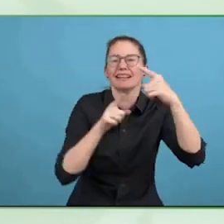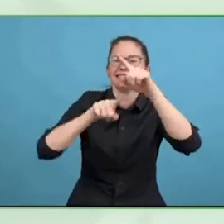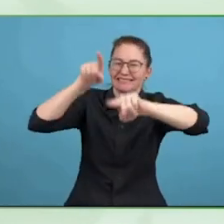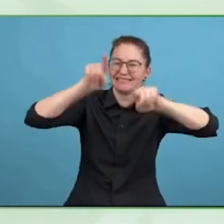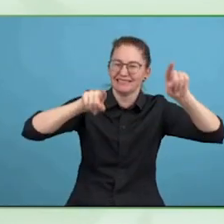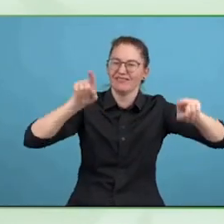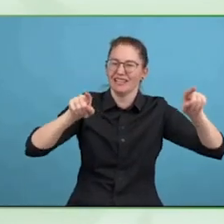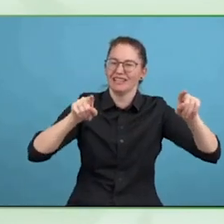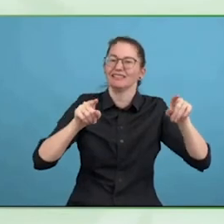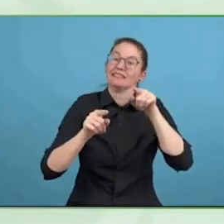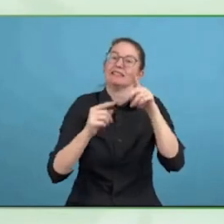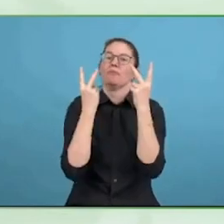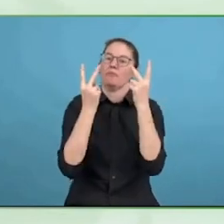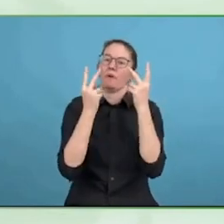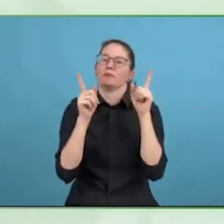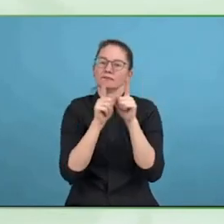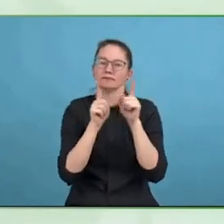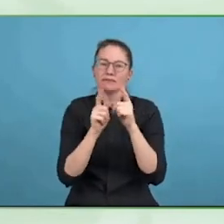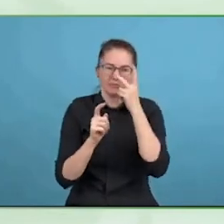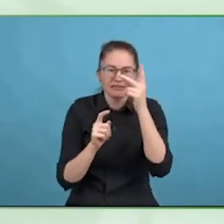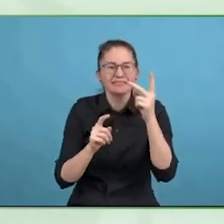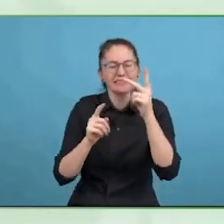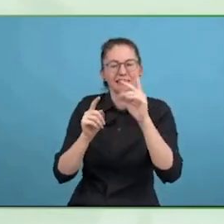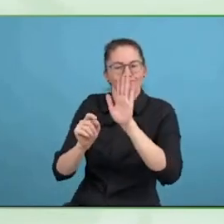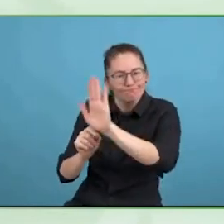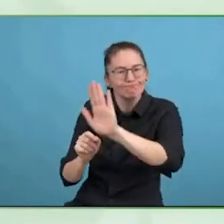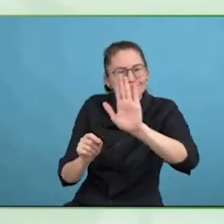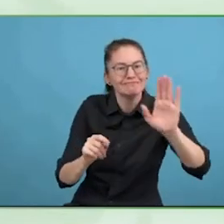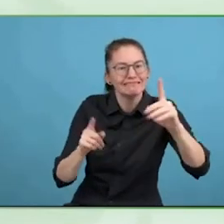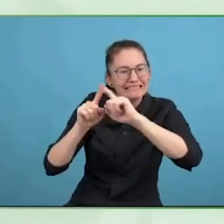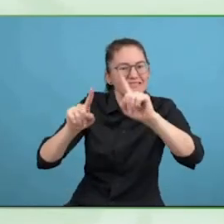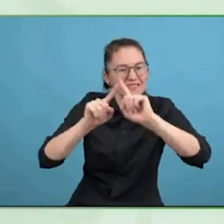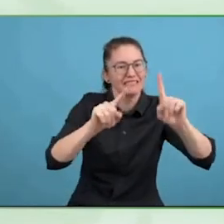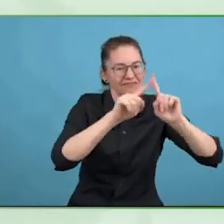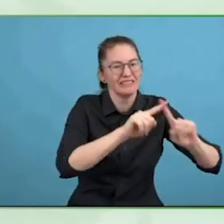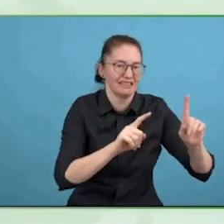really badly and was extremely harsh on themselves, and the others